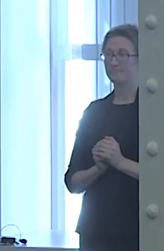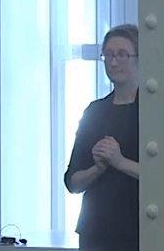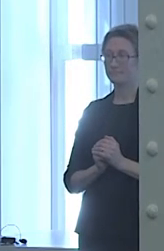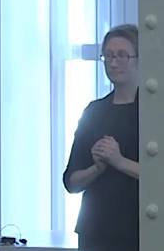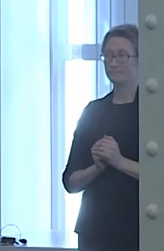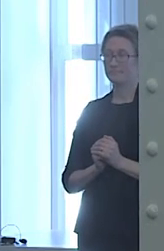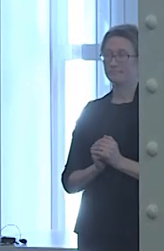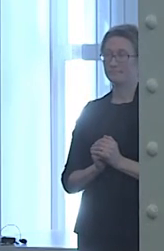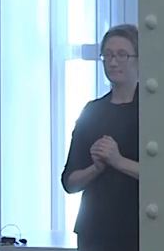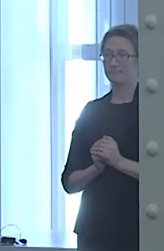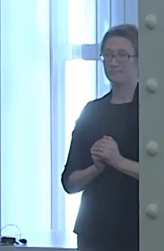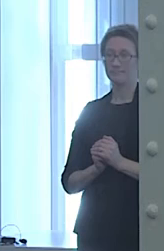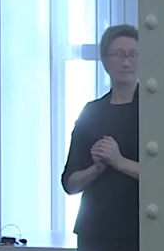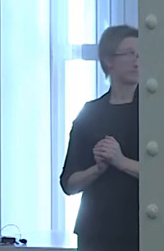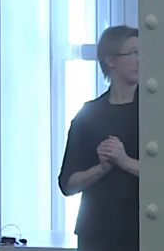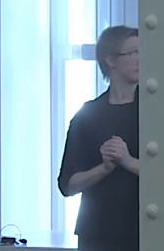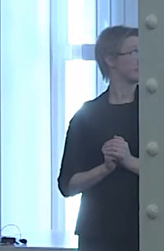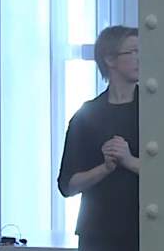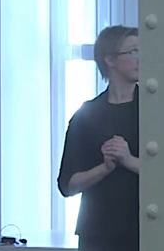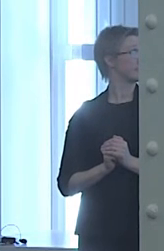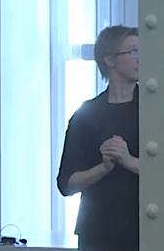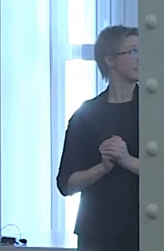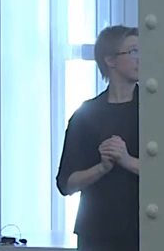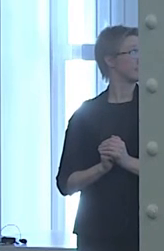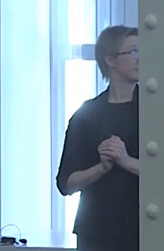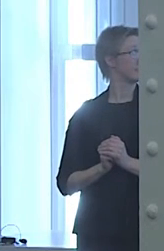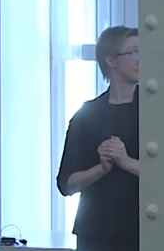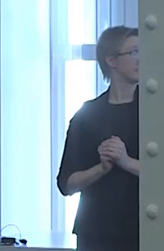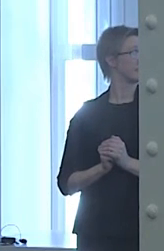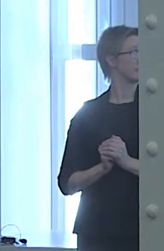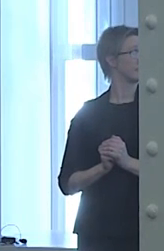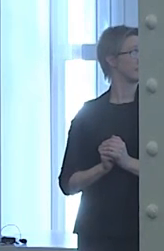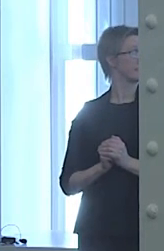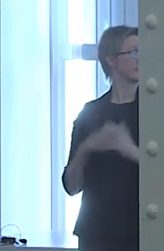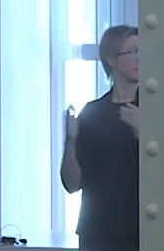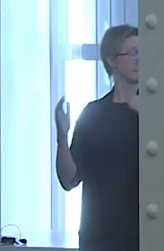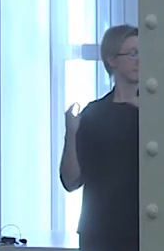See the slide. Okay, so this next slide, it features my email address,